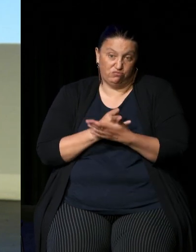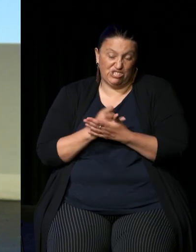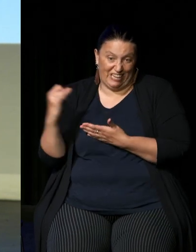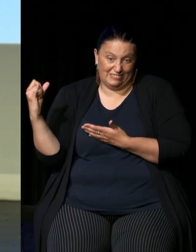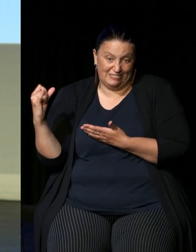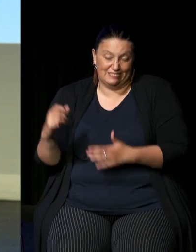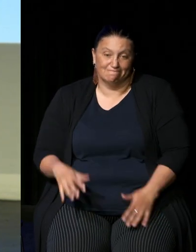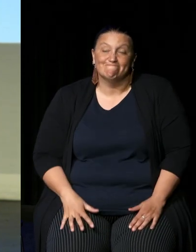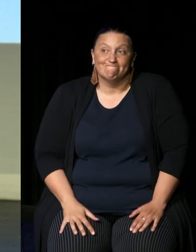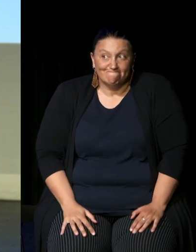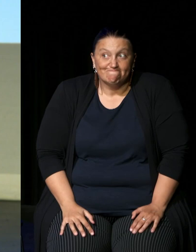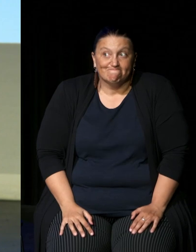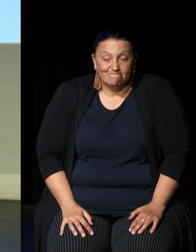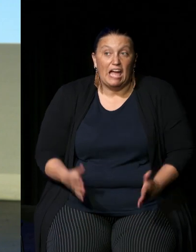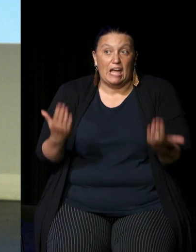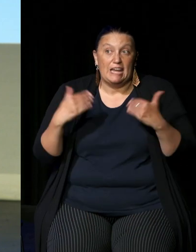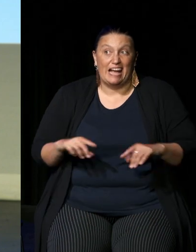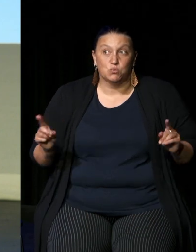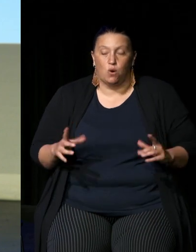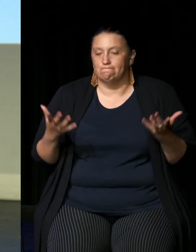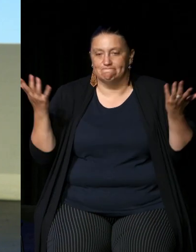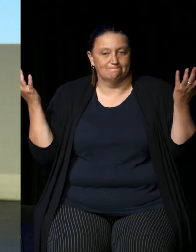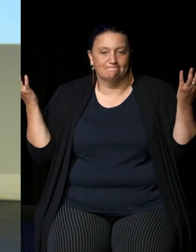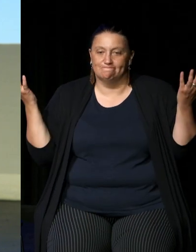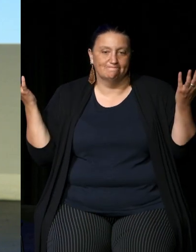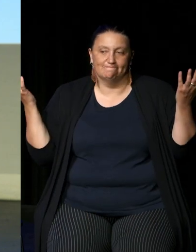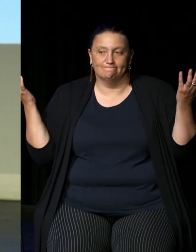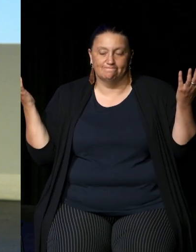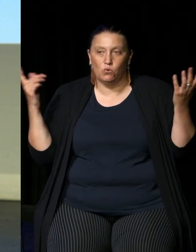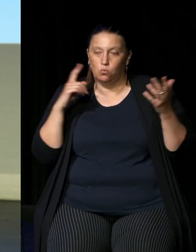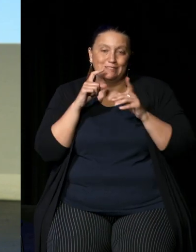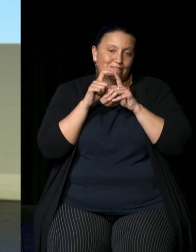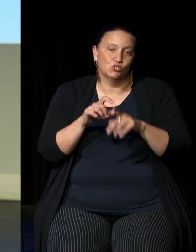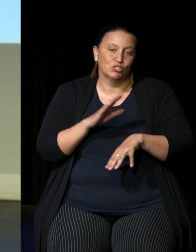um so I'm not sure what we do after that I think it's um it will be difficult times very difficult